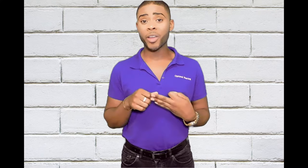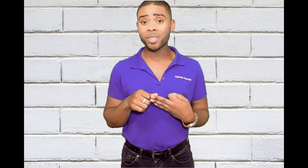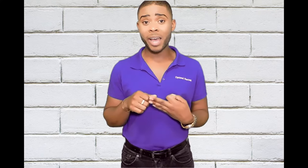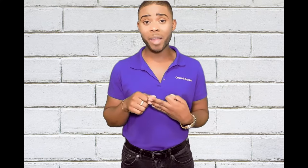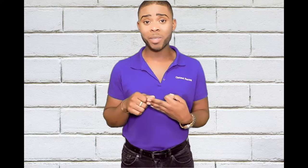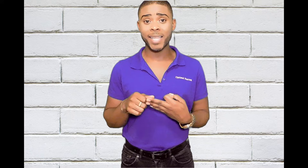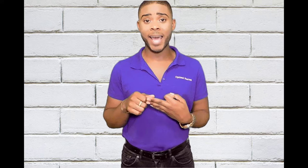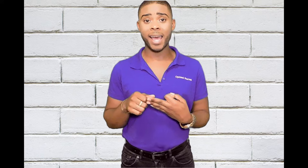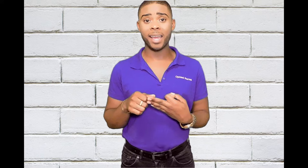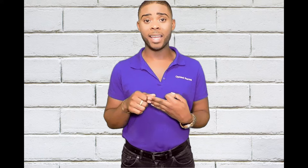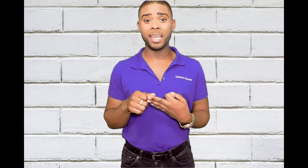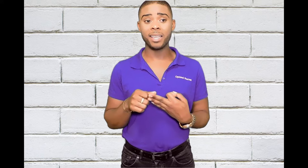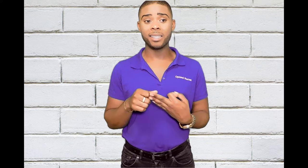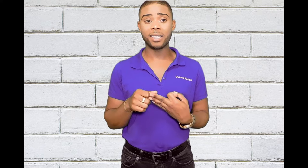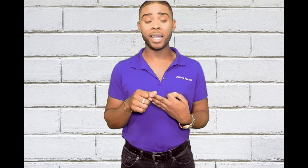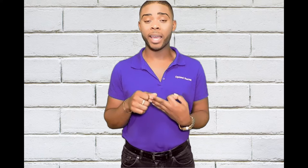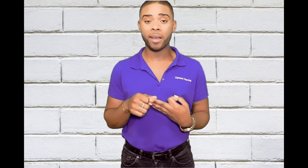stereotypes that he's encountered